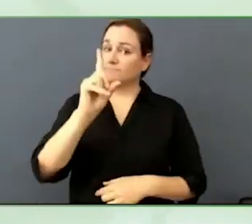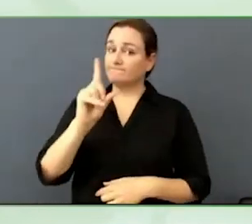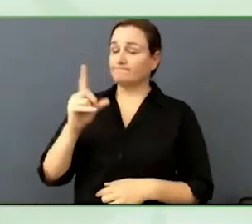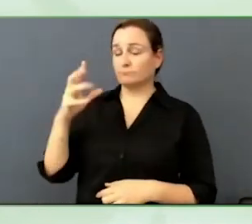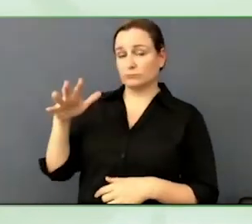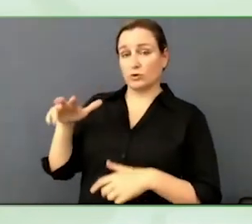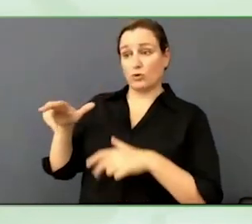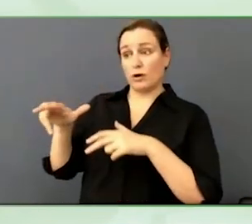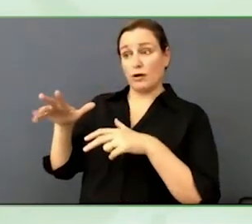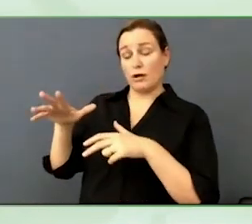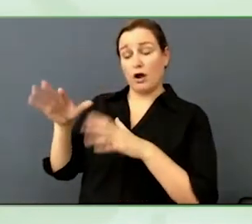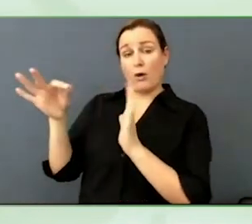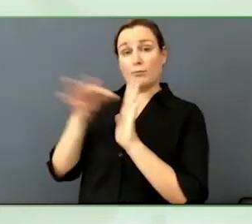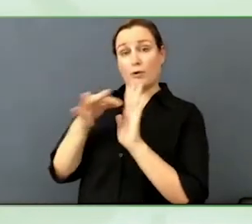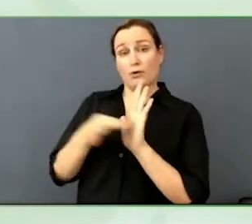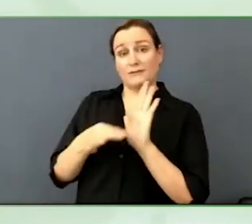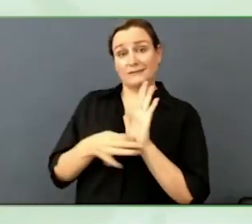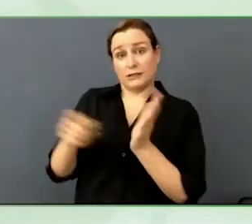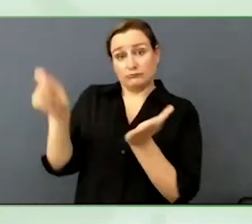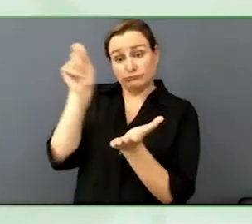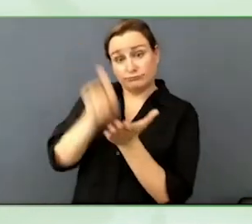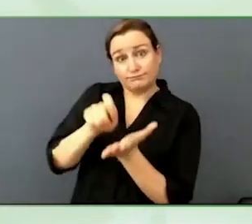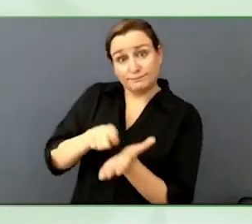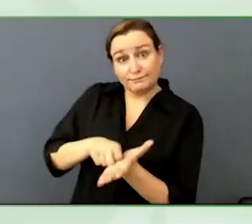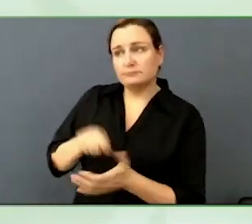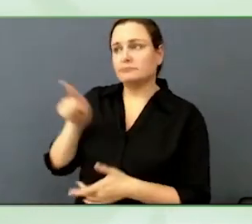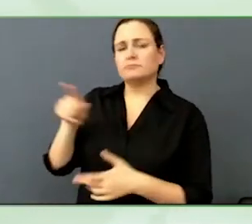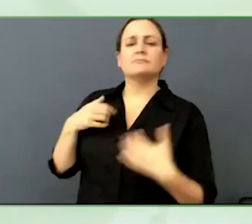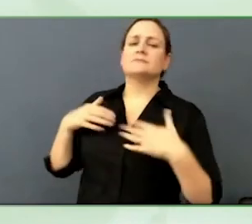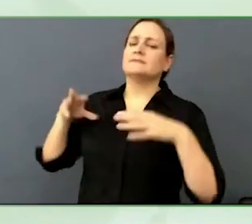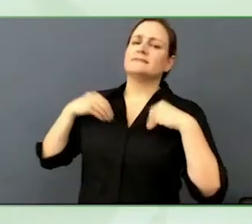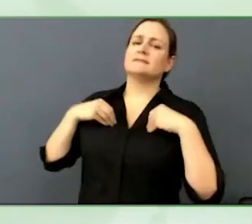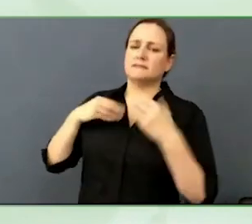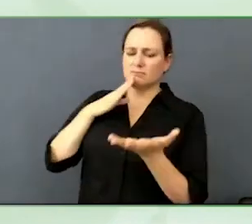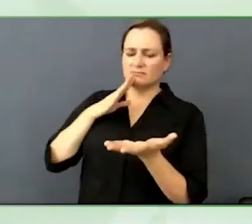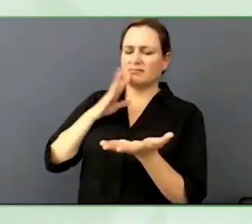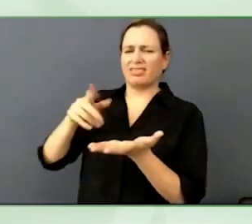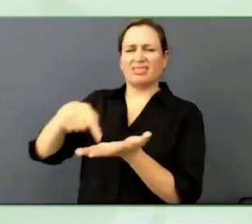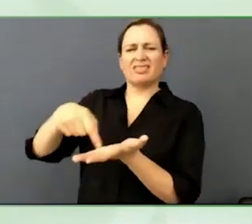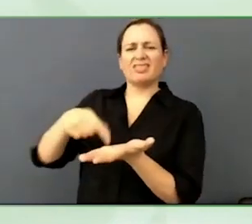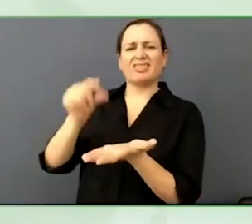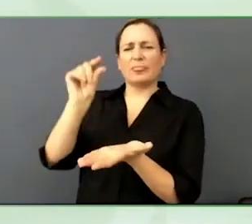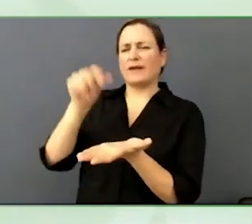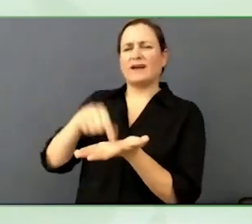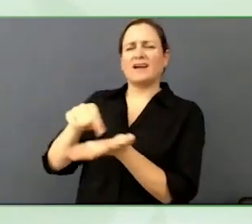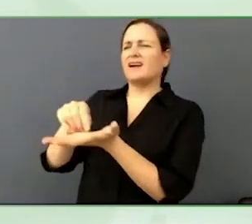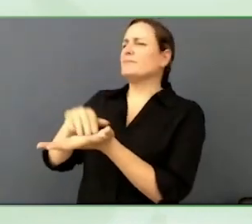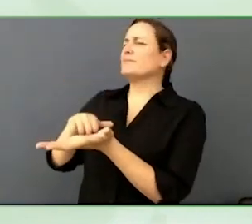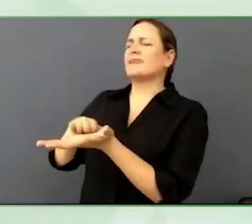We should not be settling for the minimum. The minimum bar is not what we should be striving for.